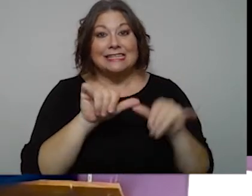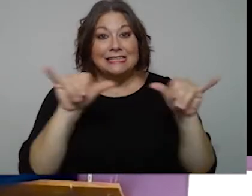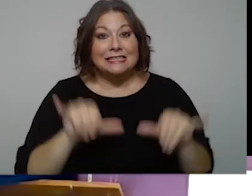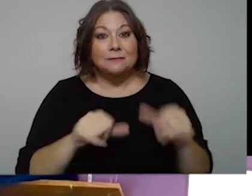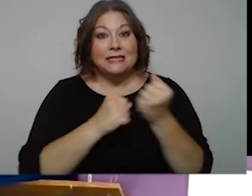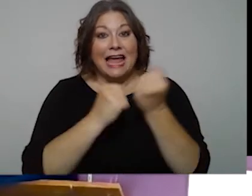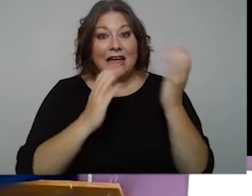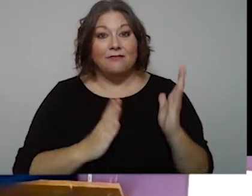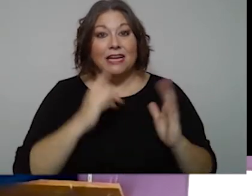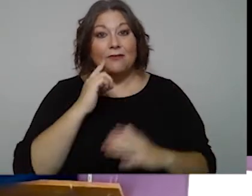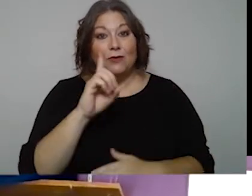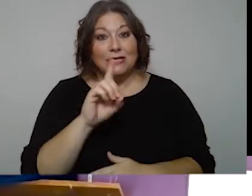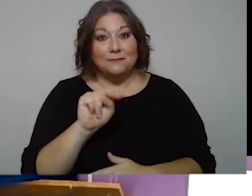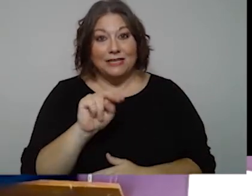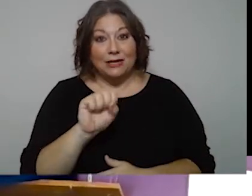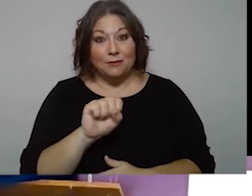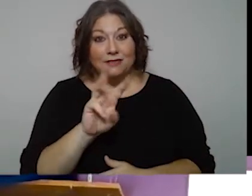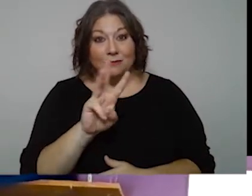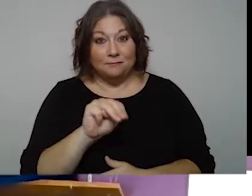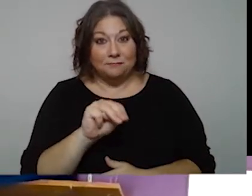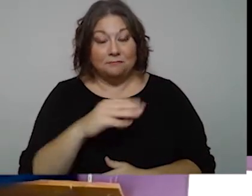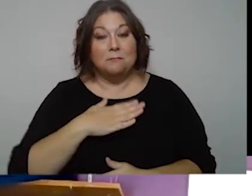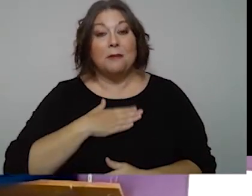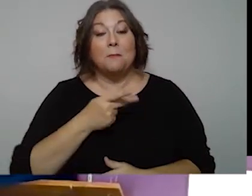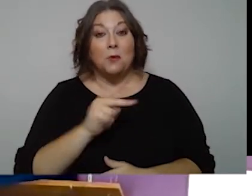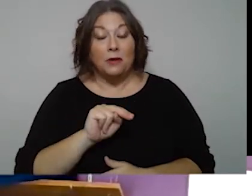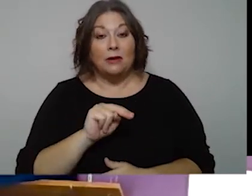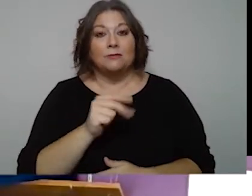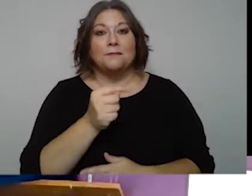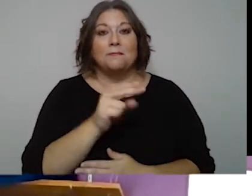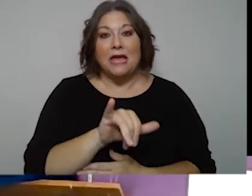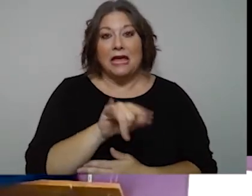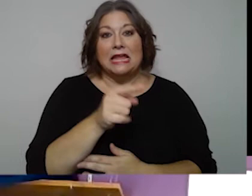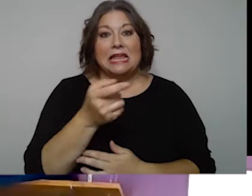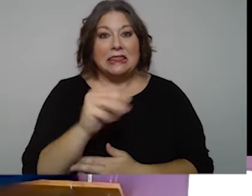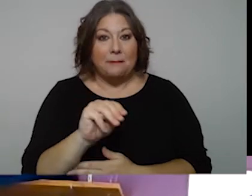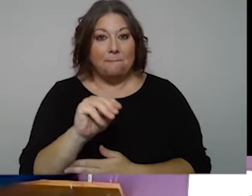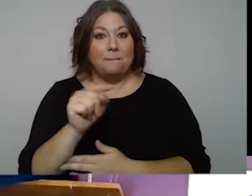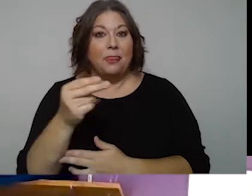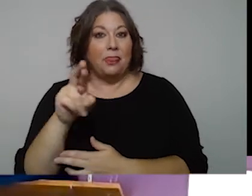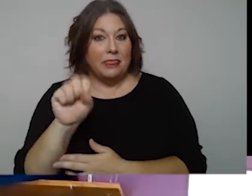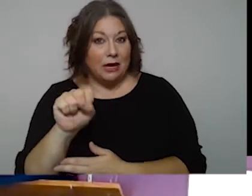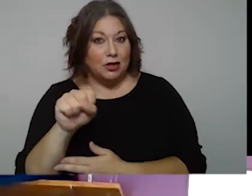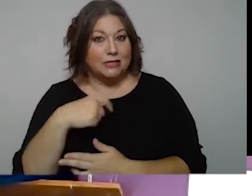for Disability Network Southwest Michigan. My pronouns are they, them, and theirs, and I'm